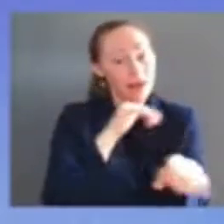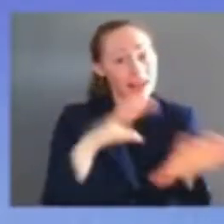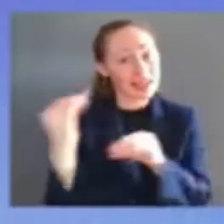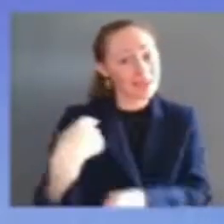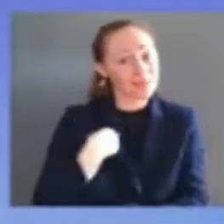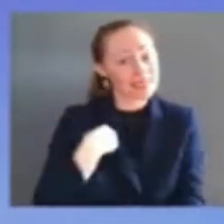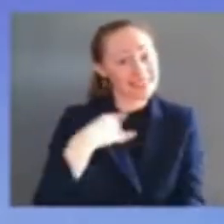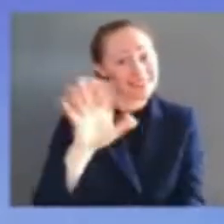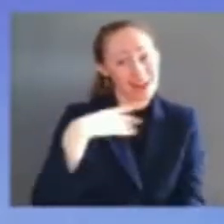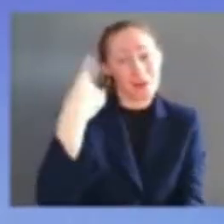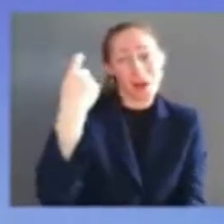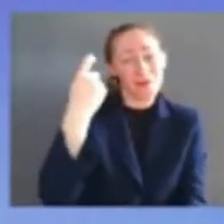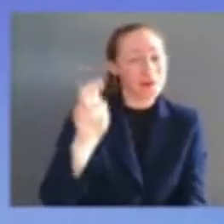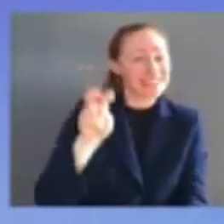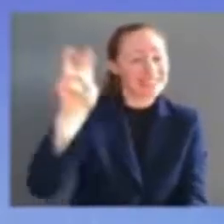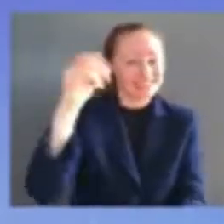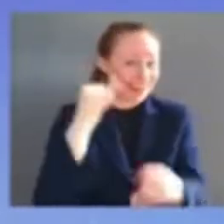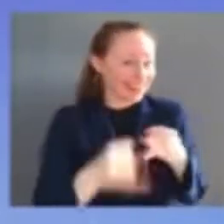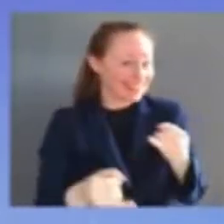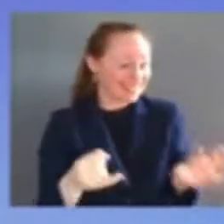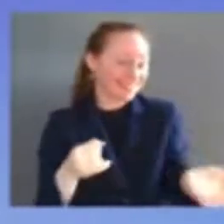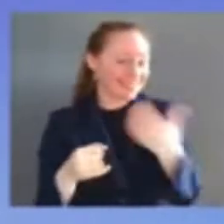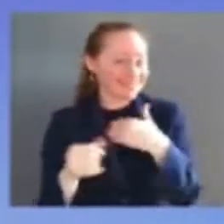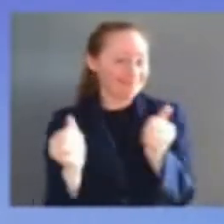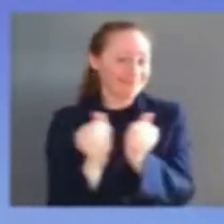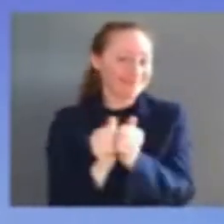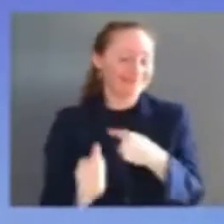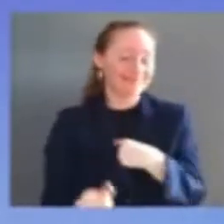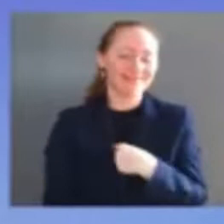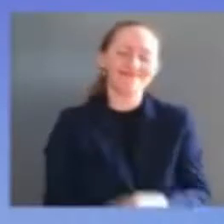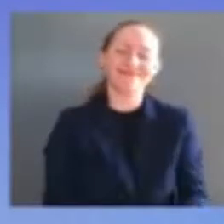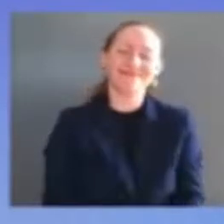to the many other friends that i have had the great good fortune to have made throughout the